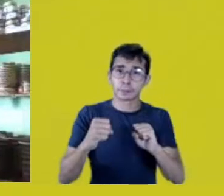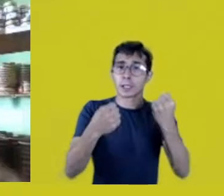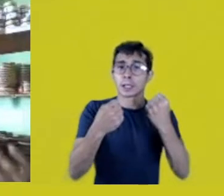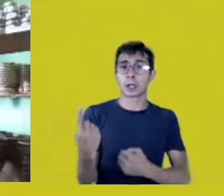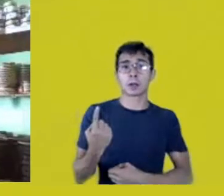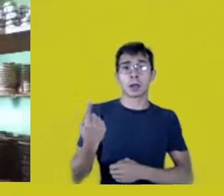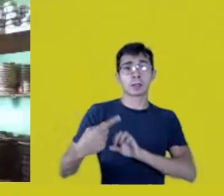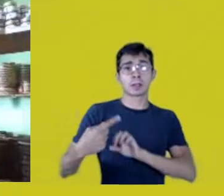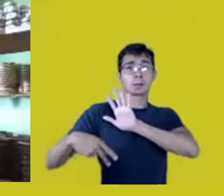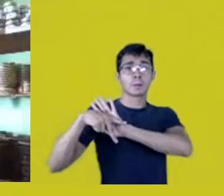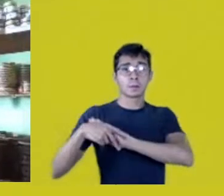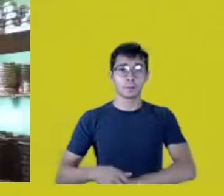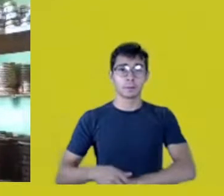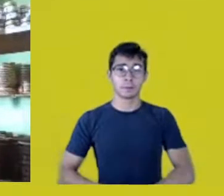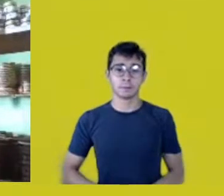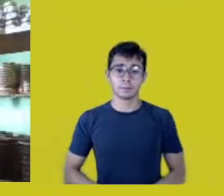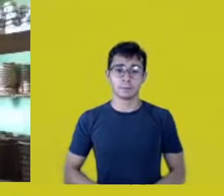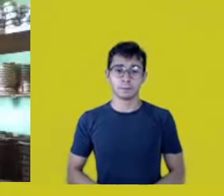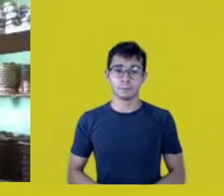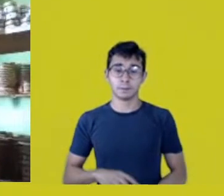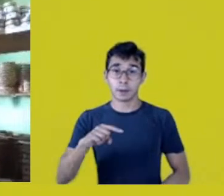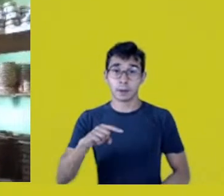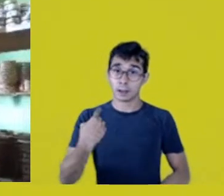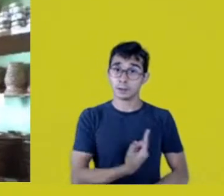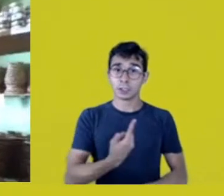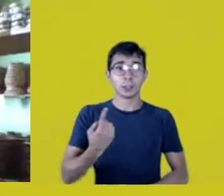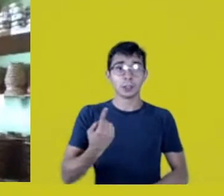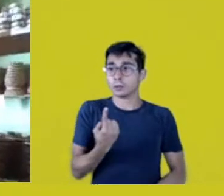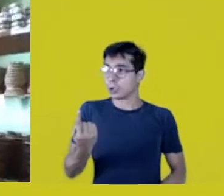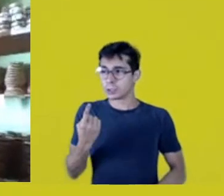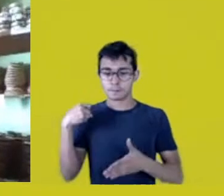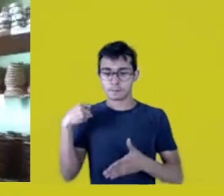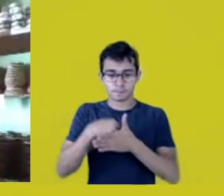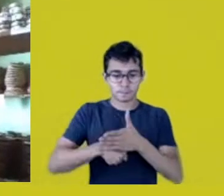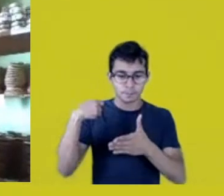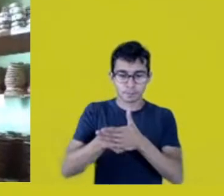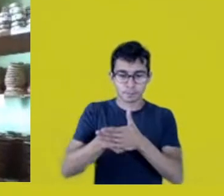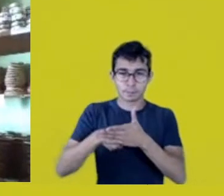So, we have to fend for ourselves.